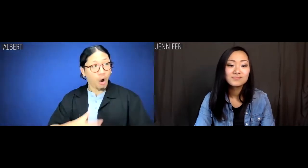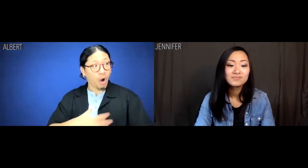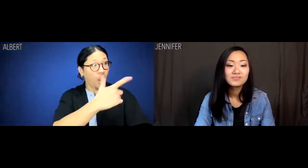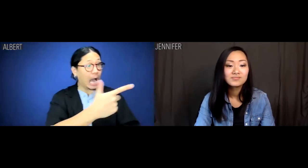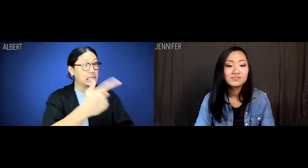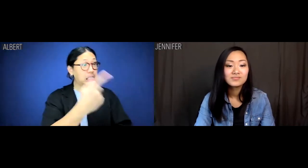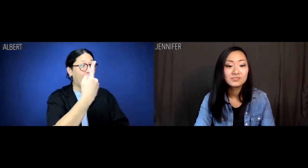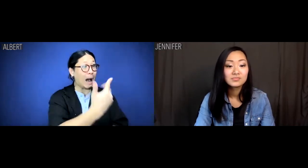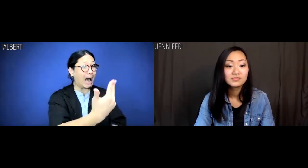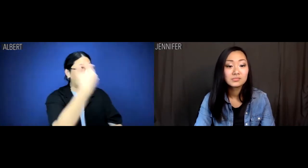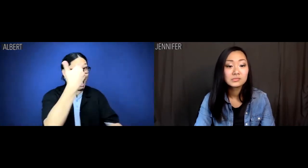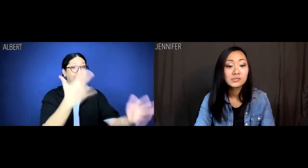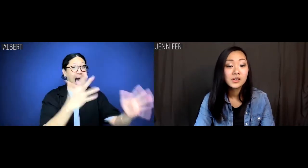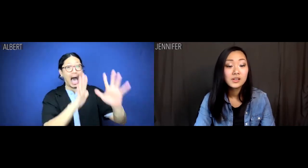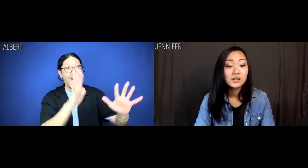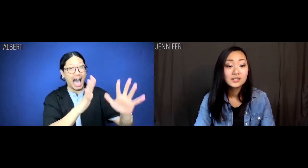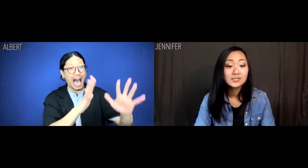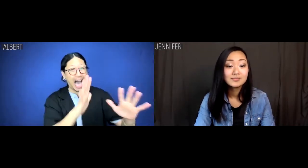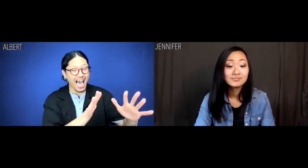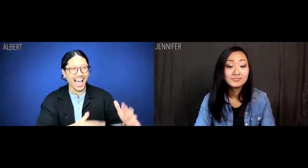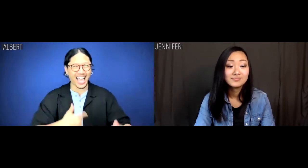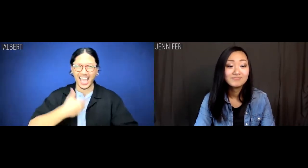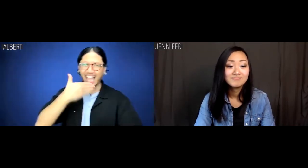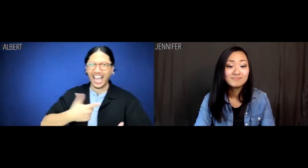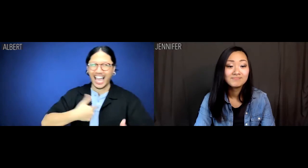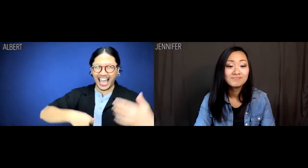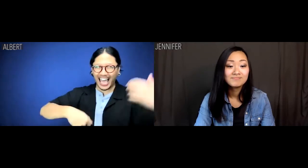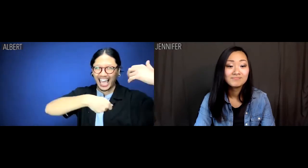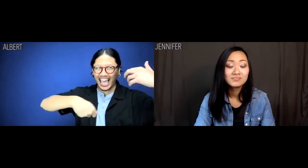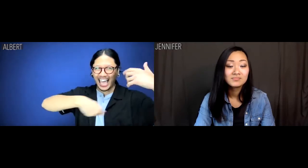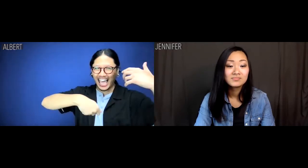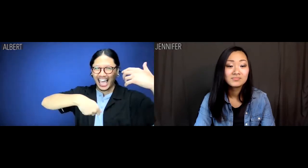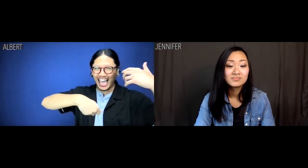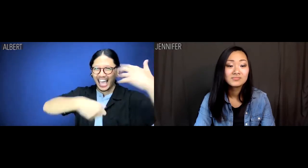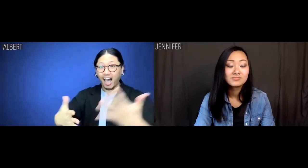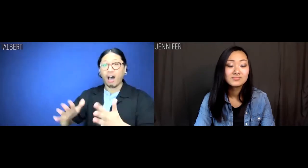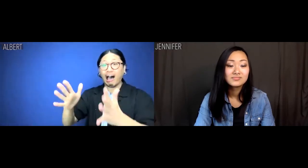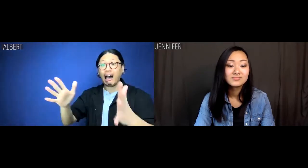"Ohmigod, there's a gun to my head. Good thing I'm a cellist!"